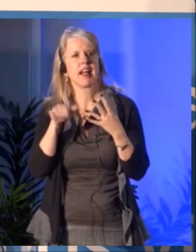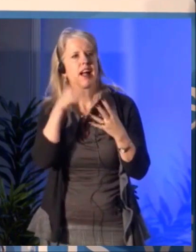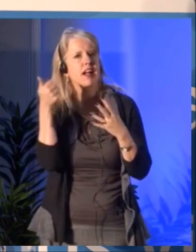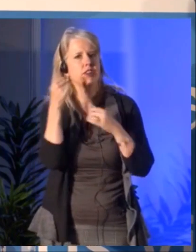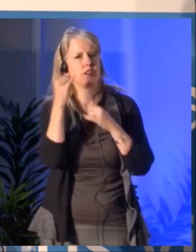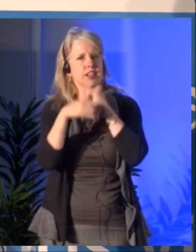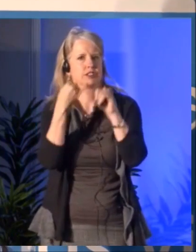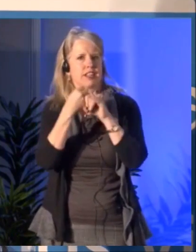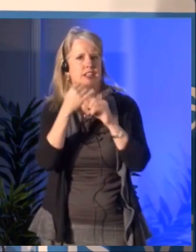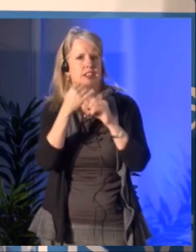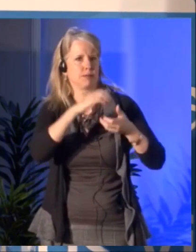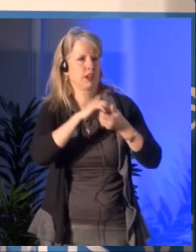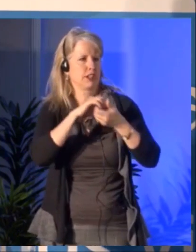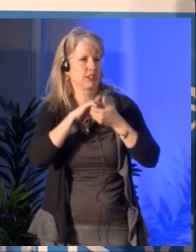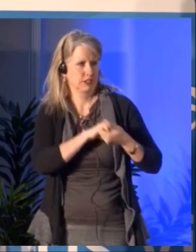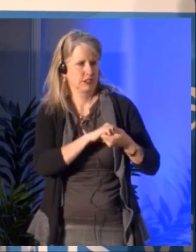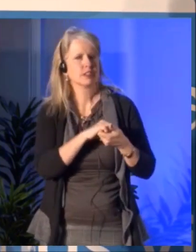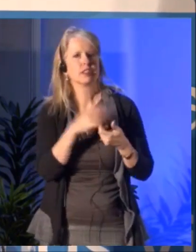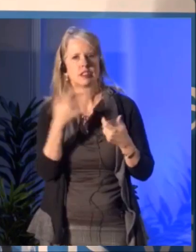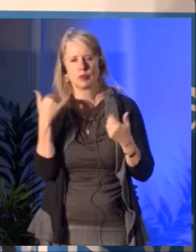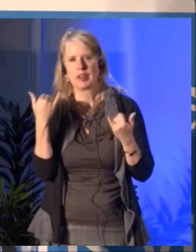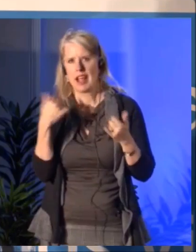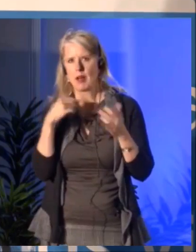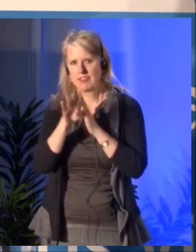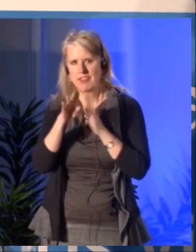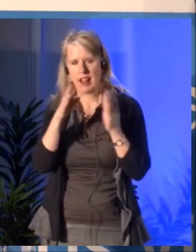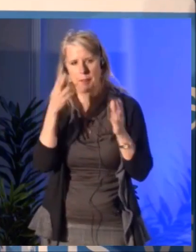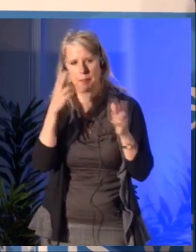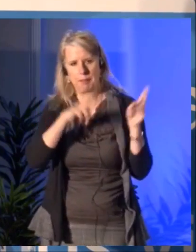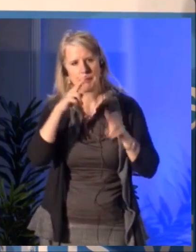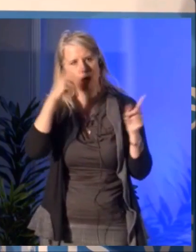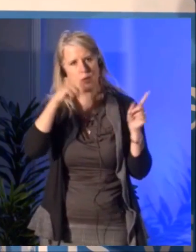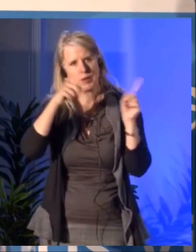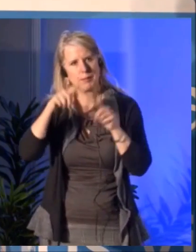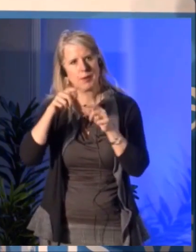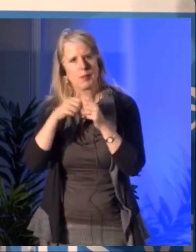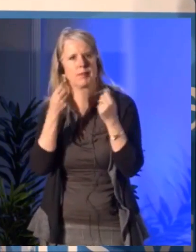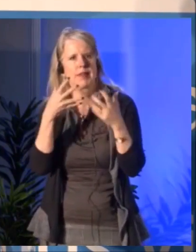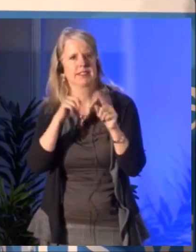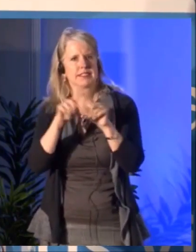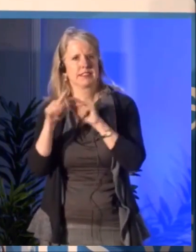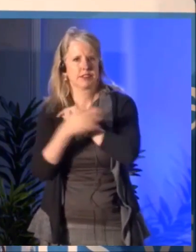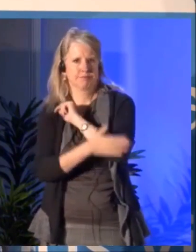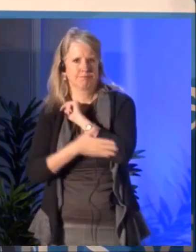So it's really a [french language]. Tammy Scott: Excellent.